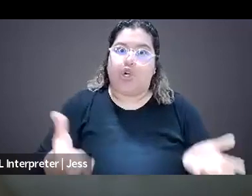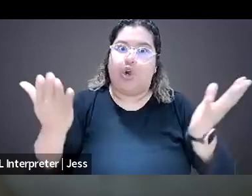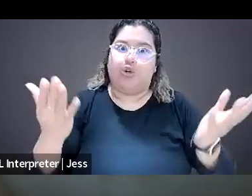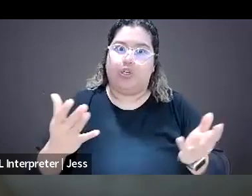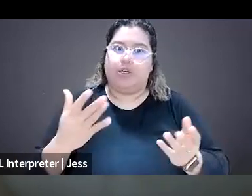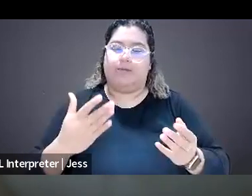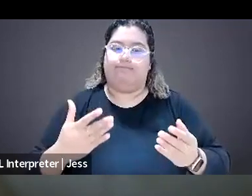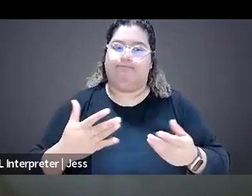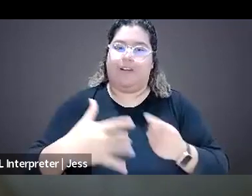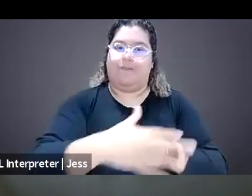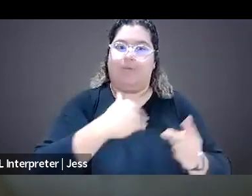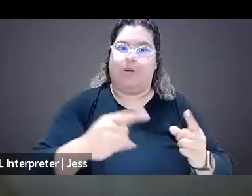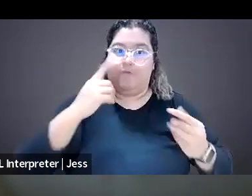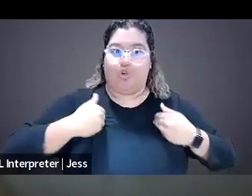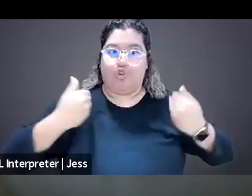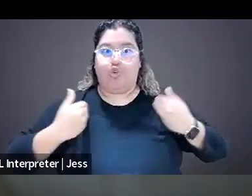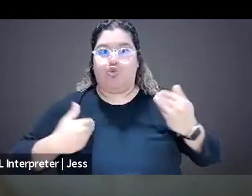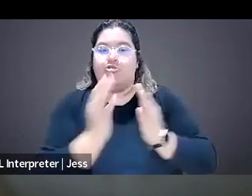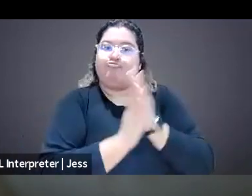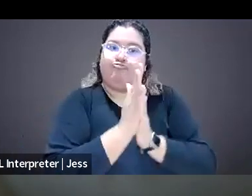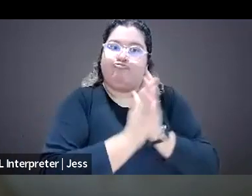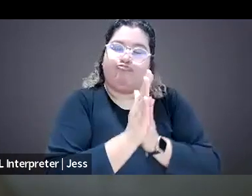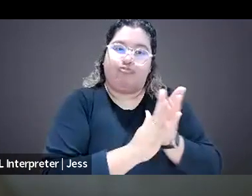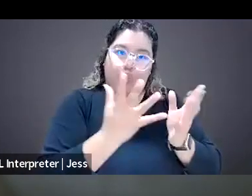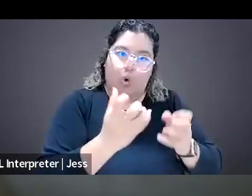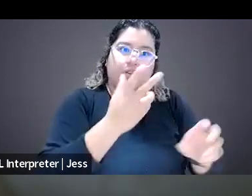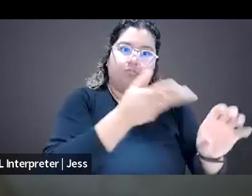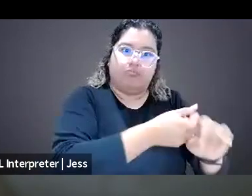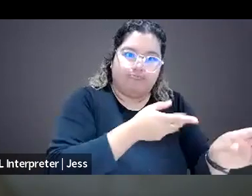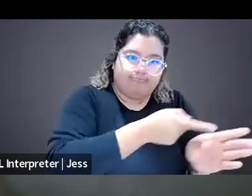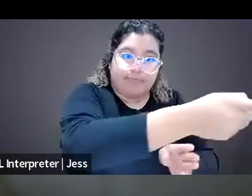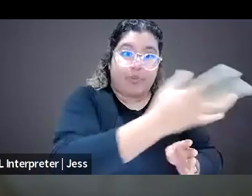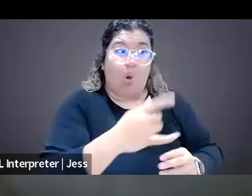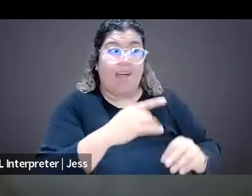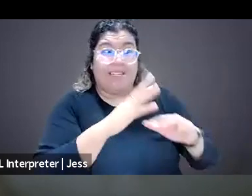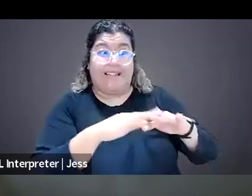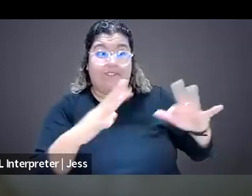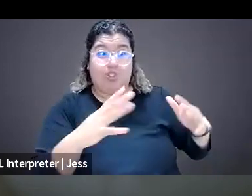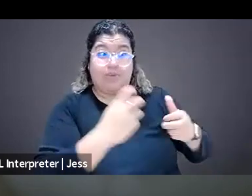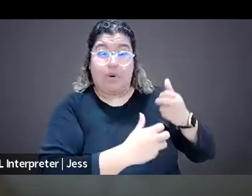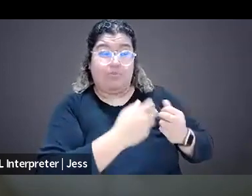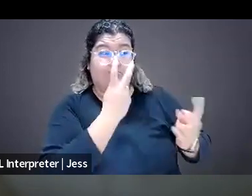into journalism because the diversity problem is not exactly appealing to one of